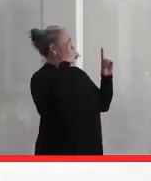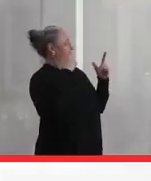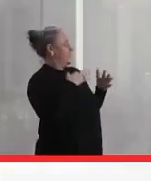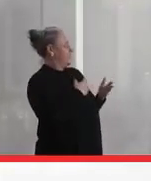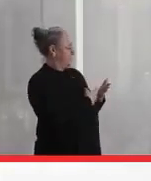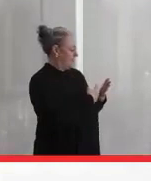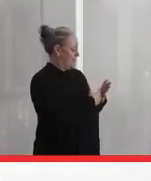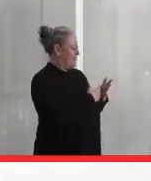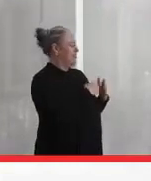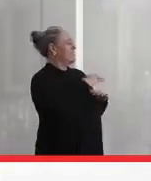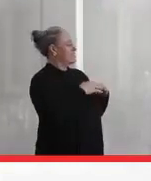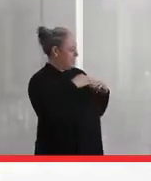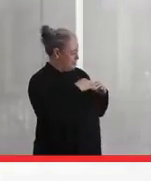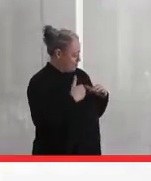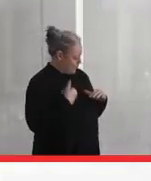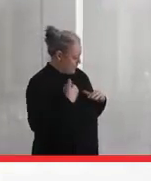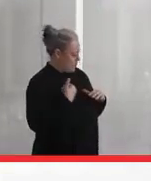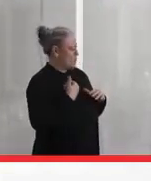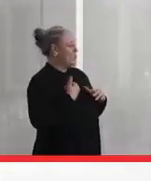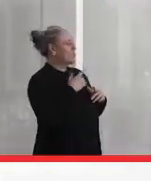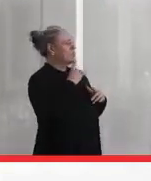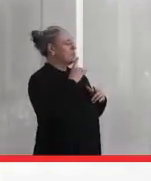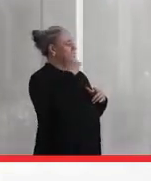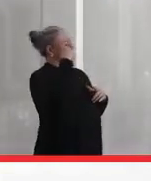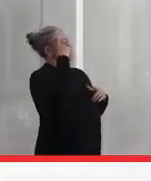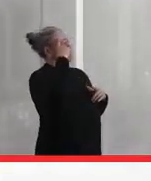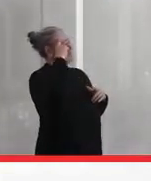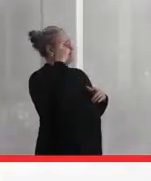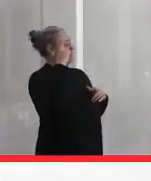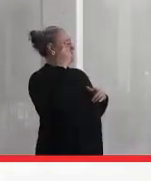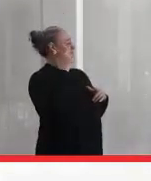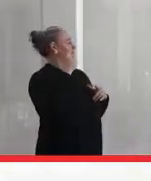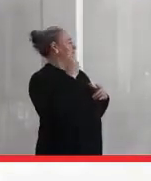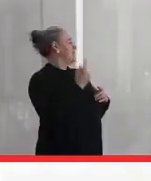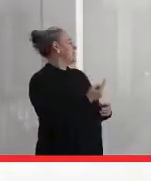You've talked about Indigenous youth, and something came to mind.